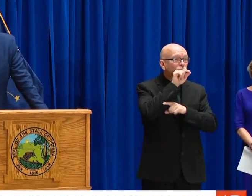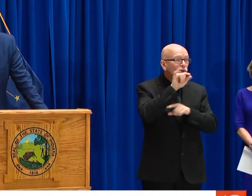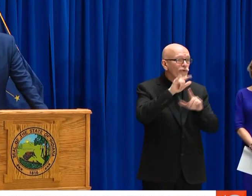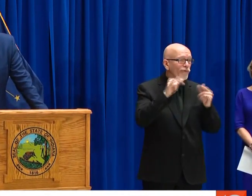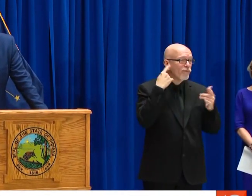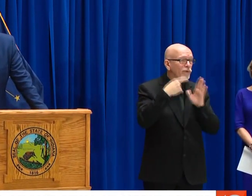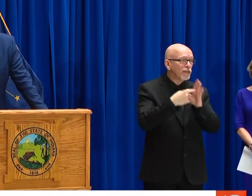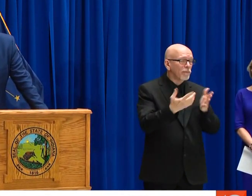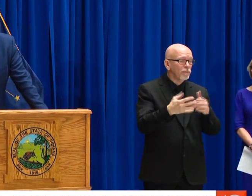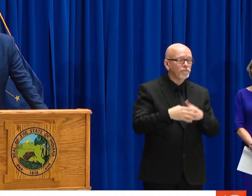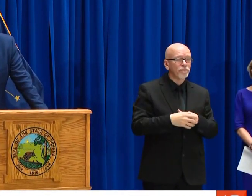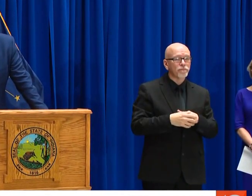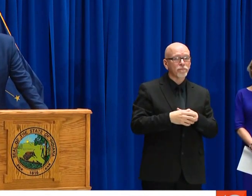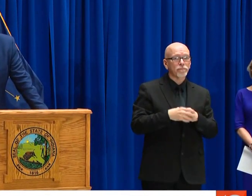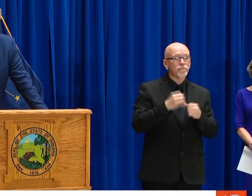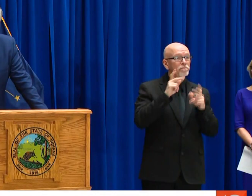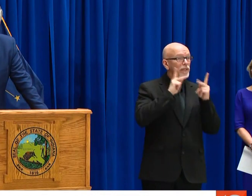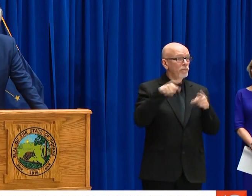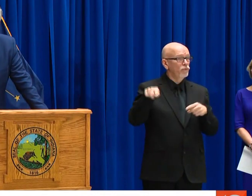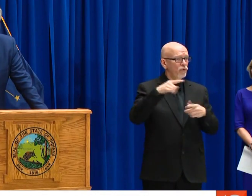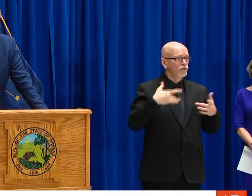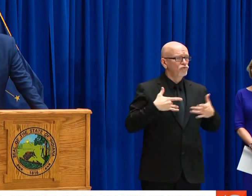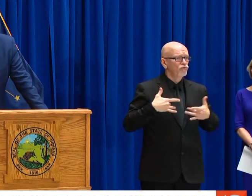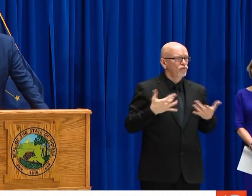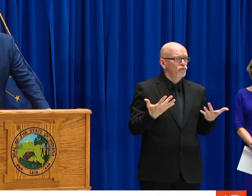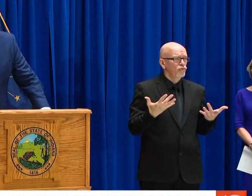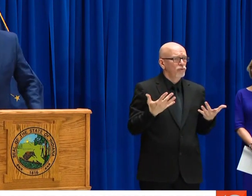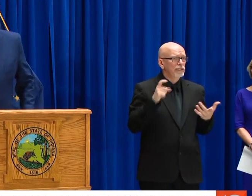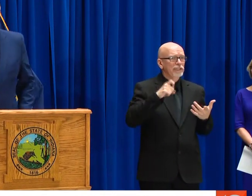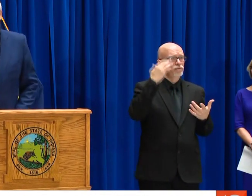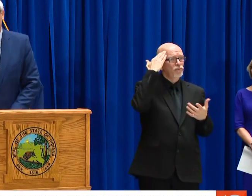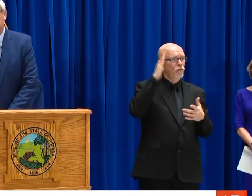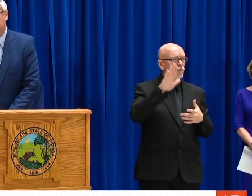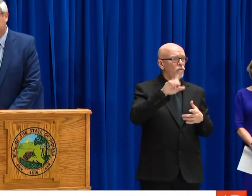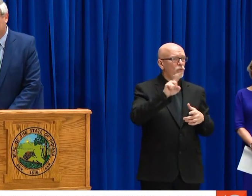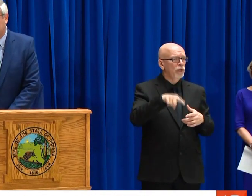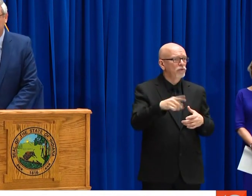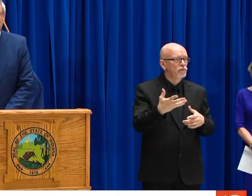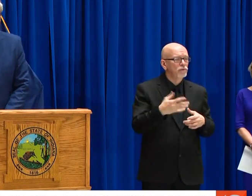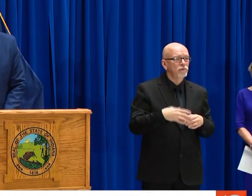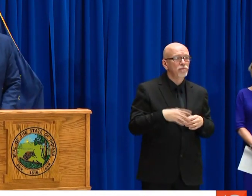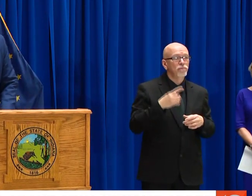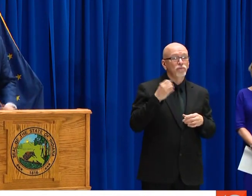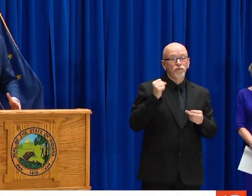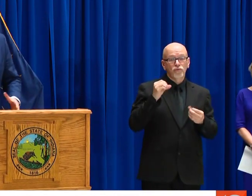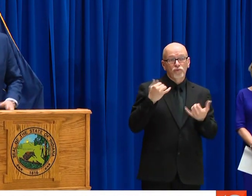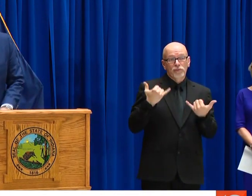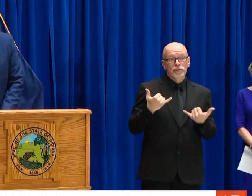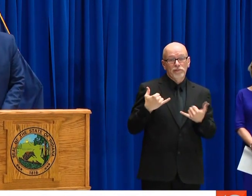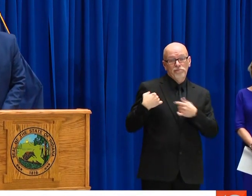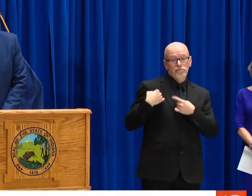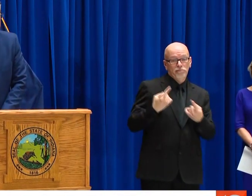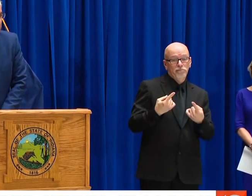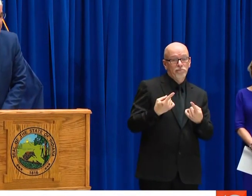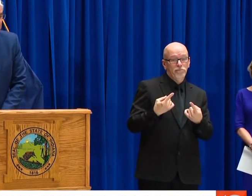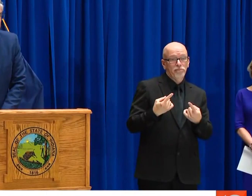FOURTH ESTATE FROM ASKING QUESTIONS THAT YOU'RE GETTING AS YOU SAID, ON TWITTER. I THINK YOUR EXAMPLE.